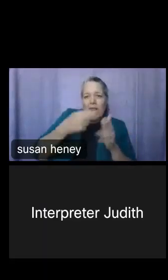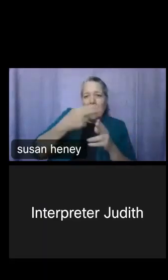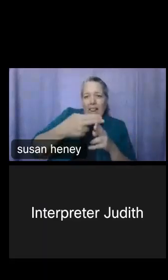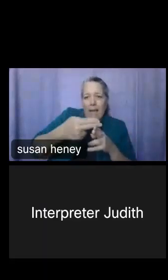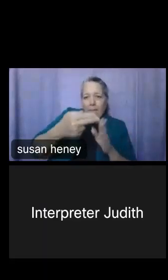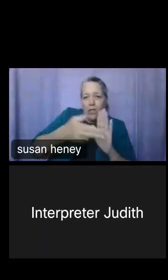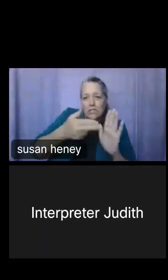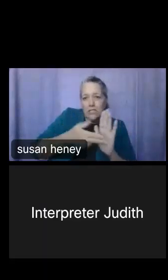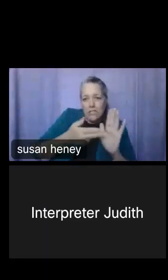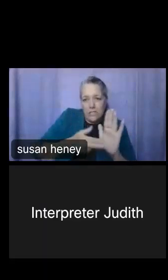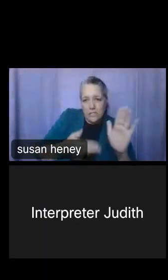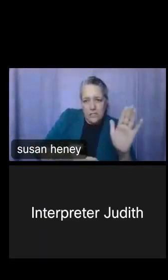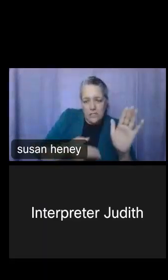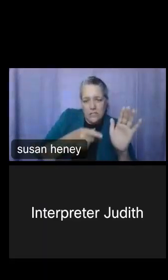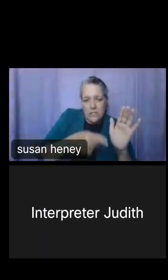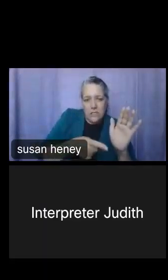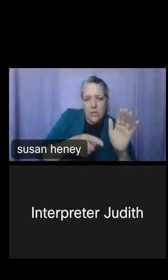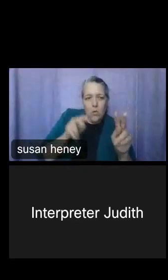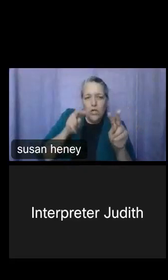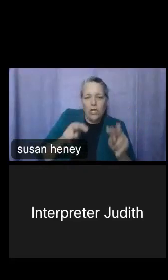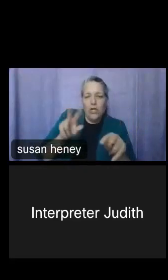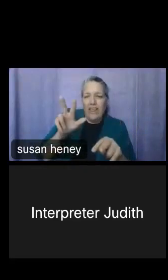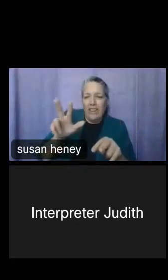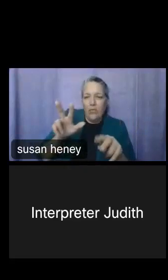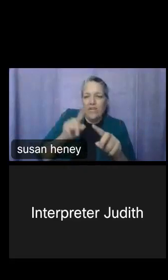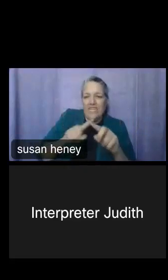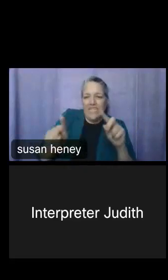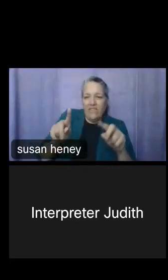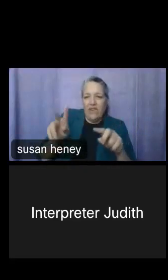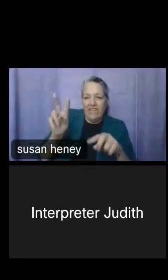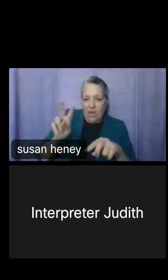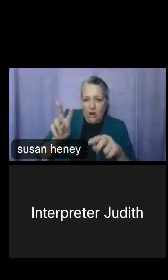we're going to look at three different variables. We're going to look at disability, and as